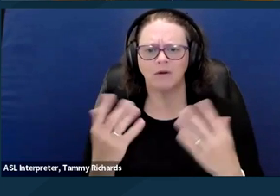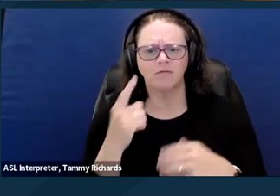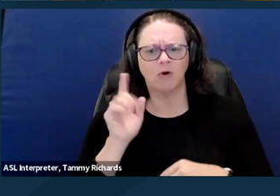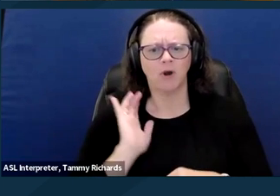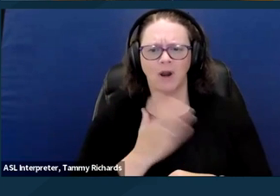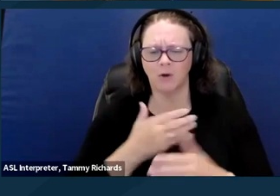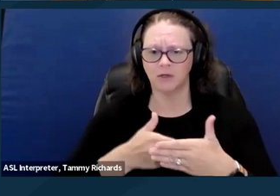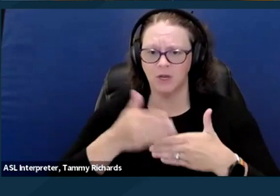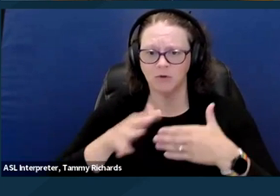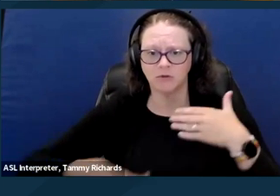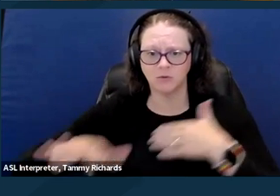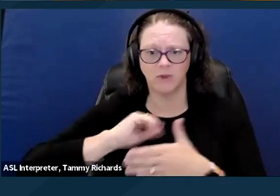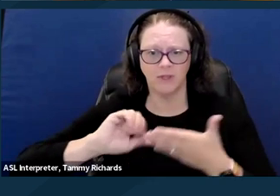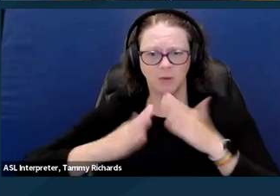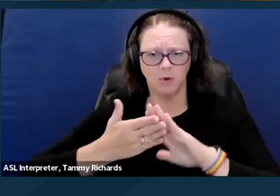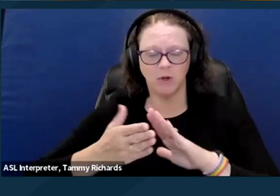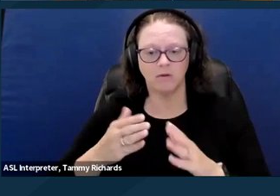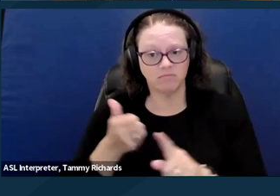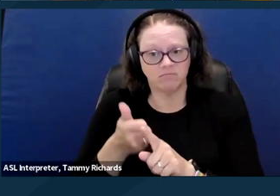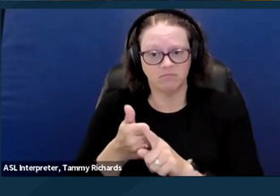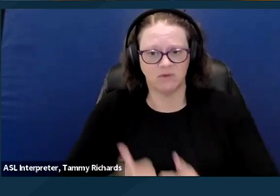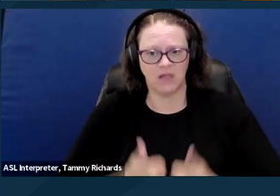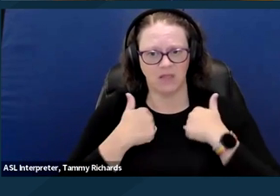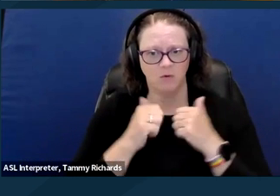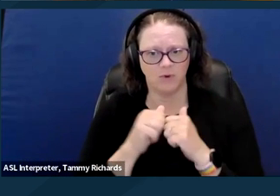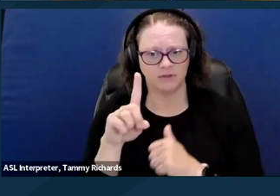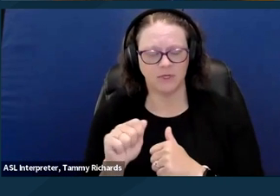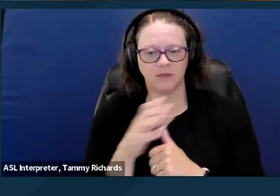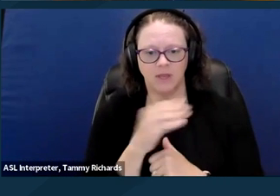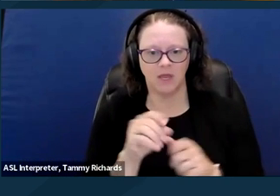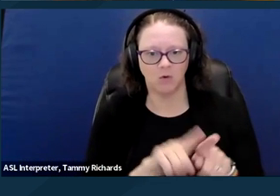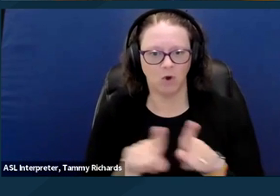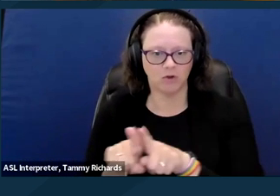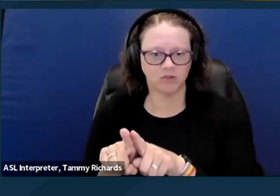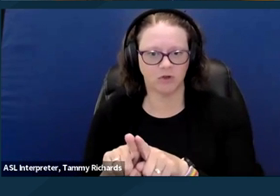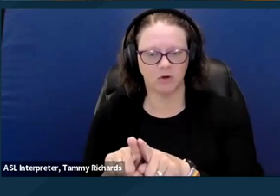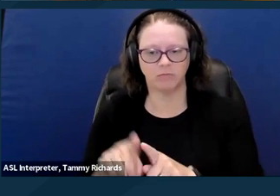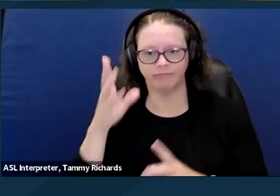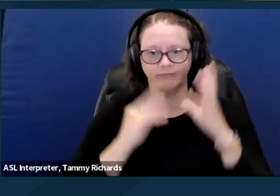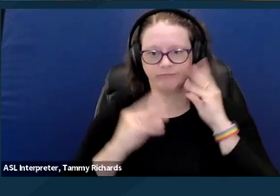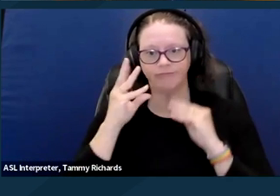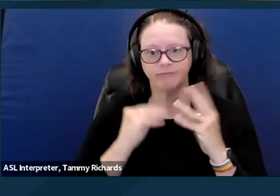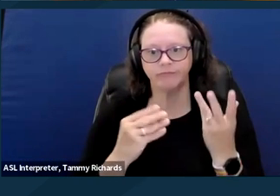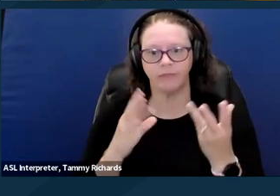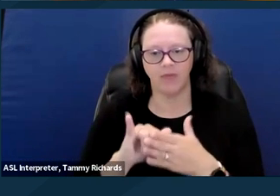who are living with disabilities and who are implicated by the housing and homelessness crises.